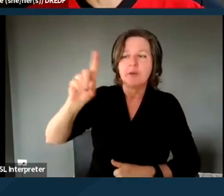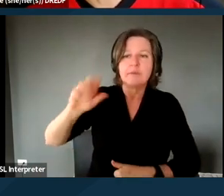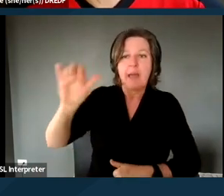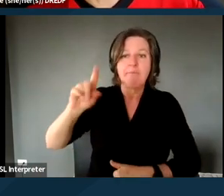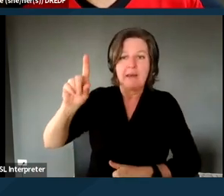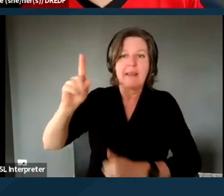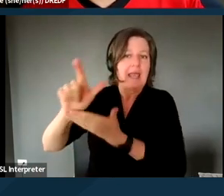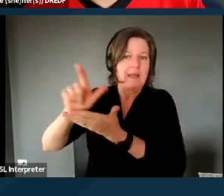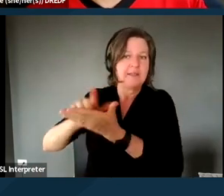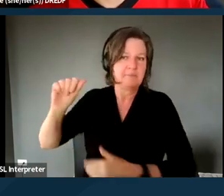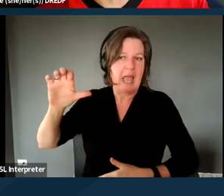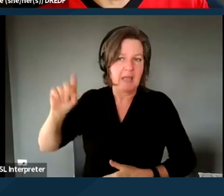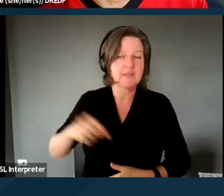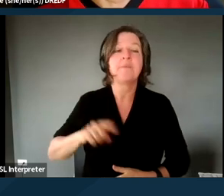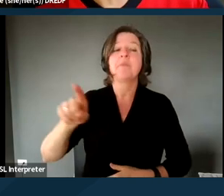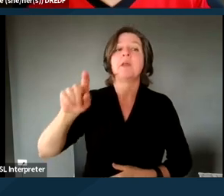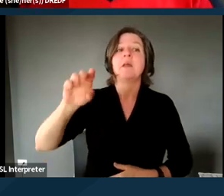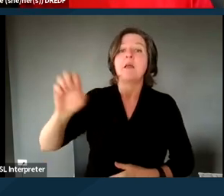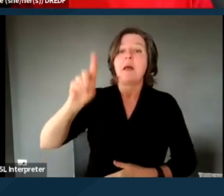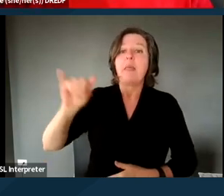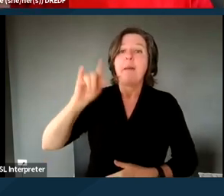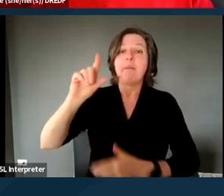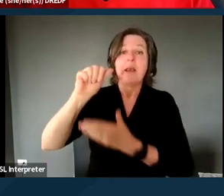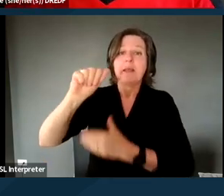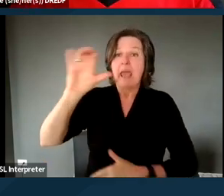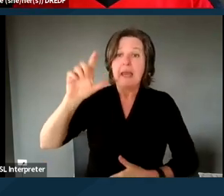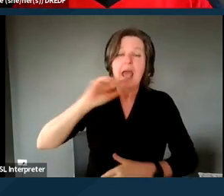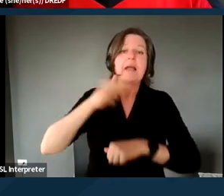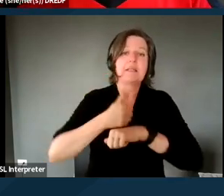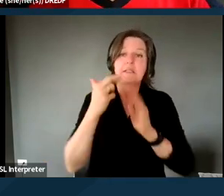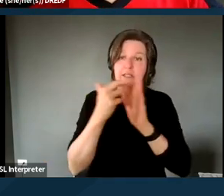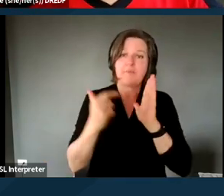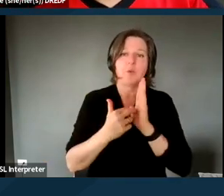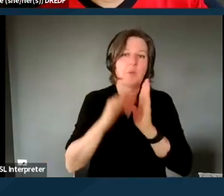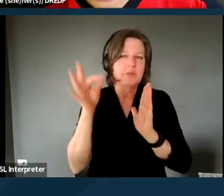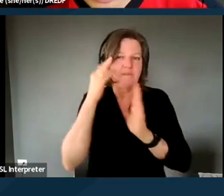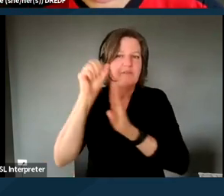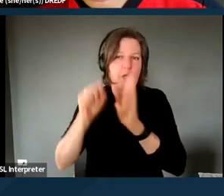of the joint federal and state program, which is funded by the feds and funded by state.